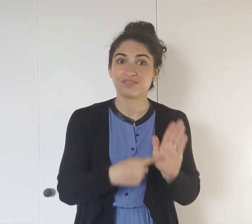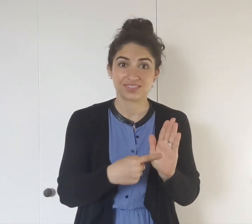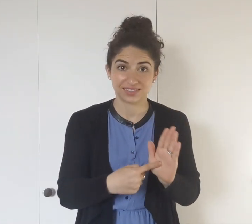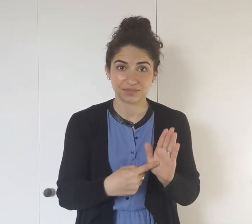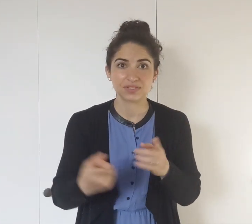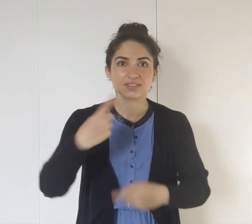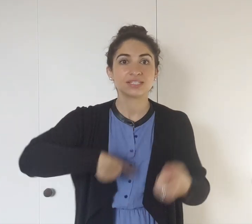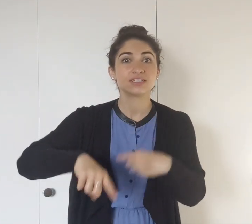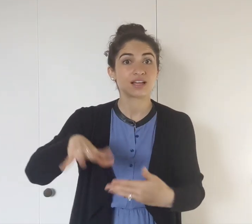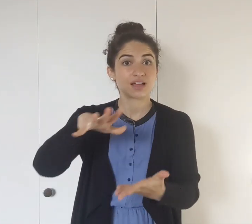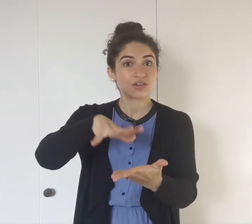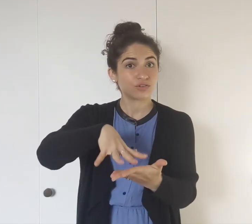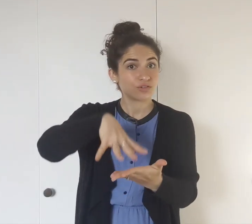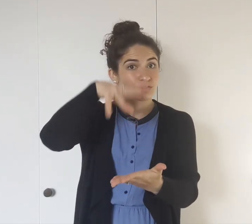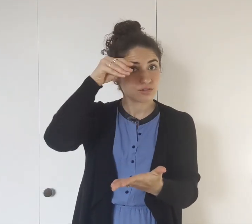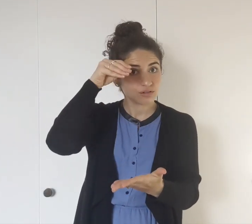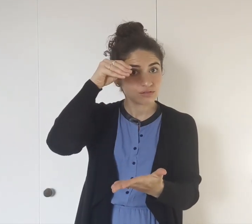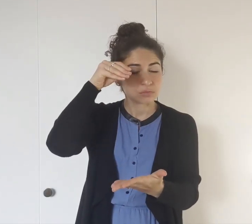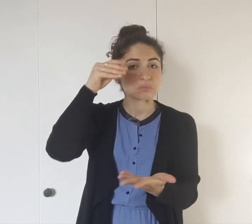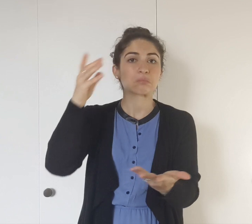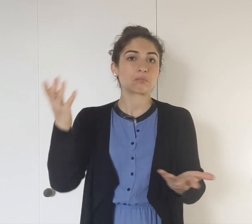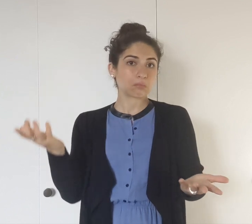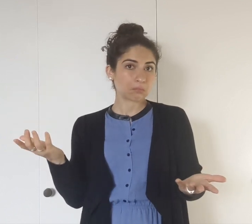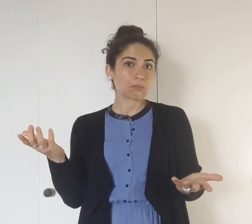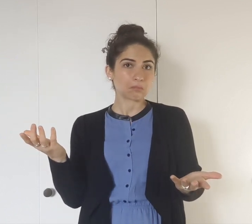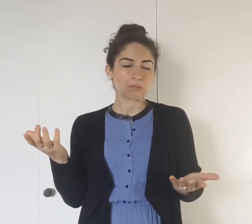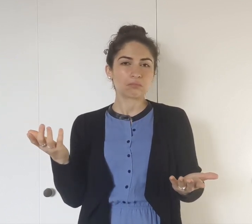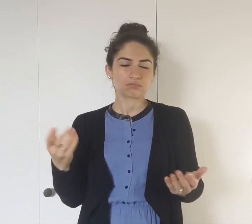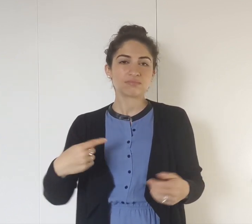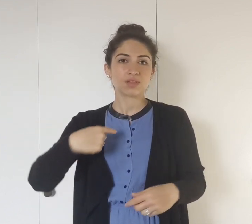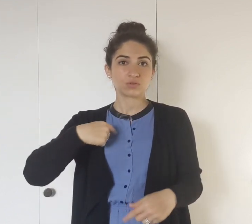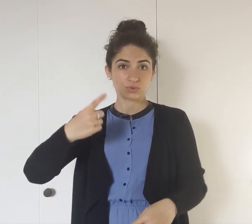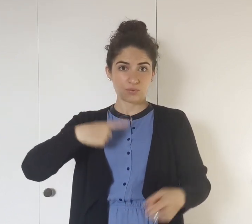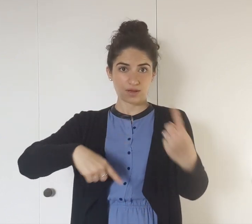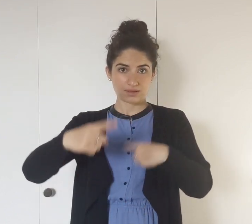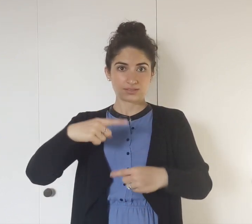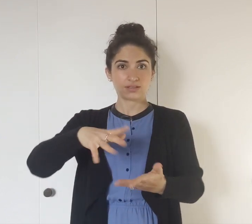For example: The sign LEARN.